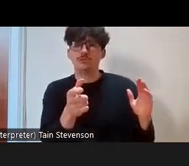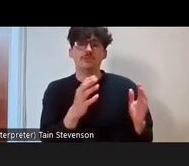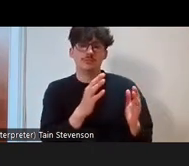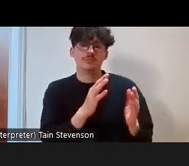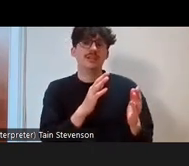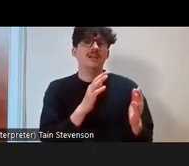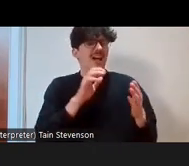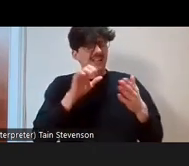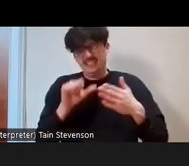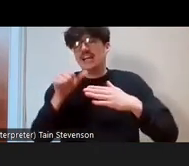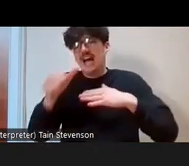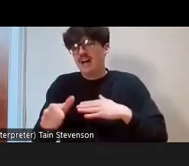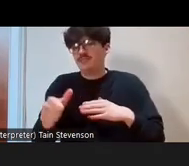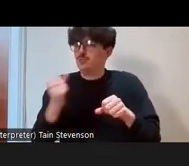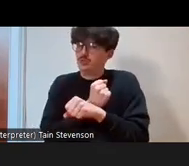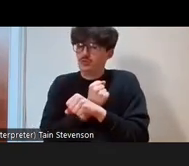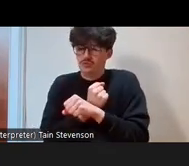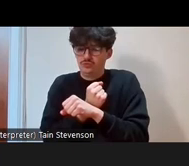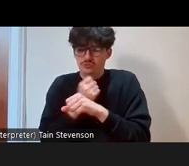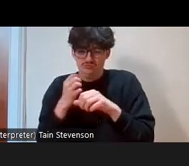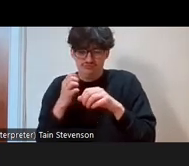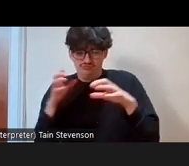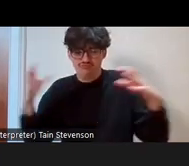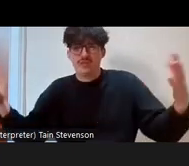a big discussion we have to be quite quick—but a bit more in depth about the different barriers.